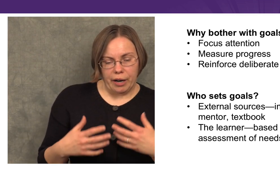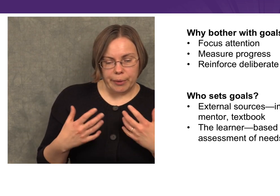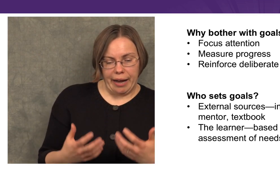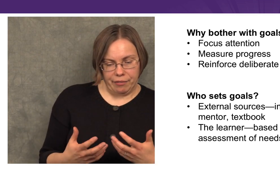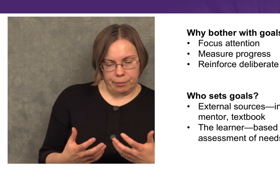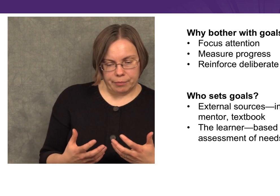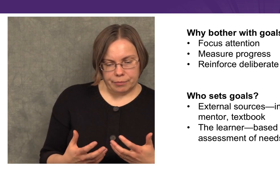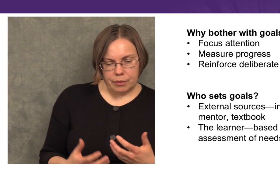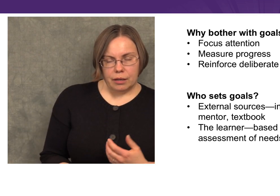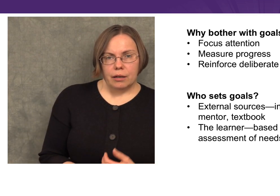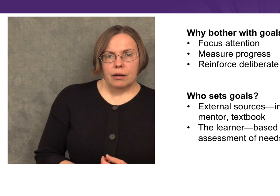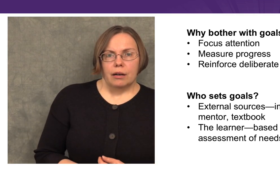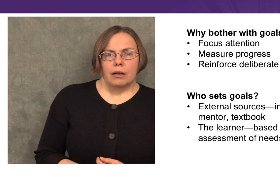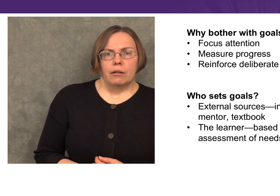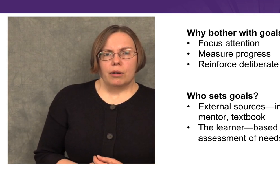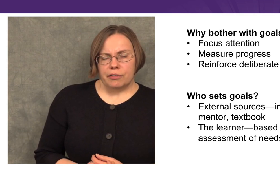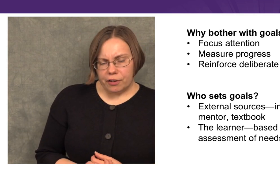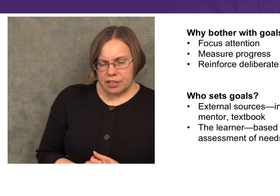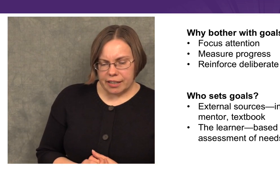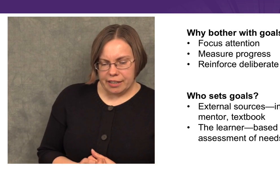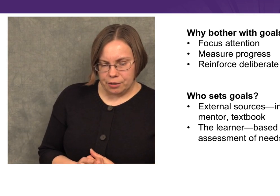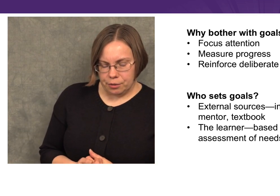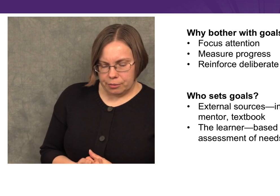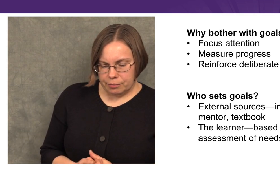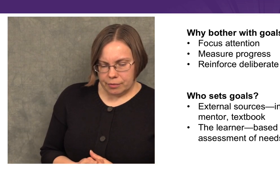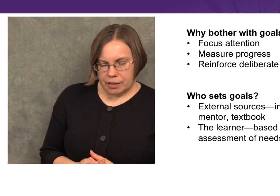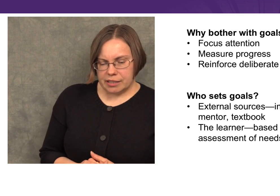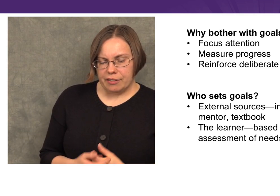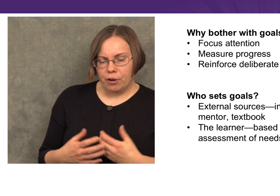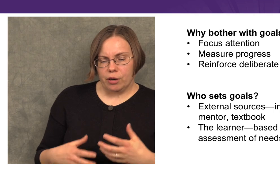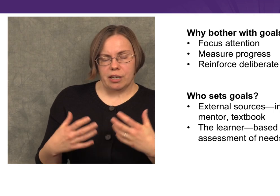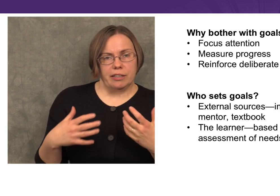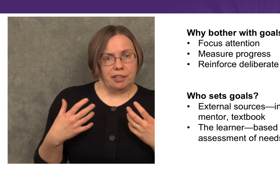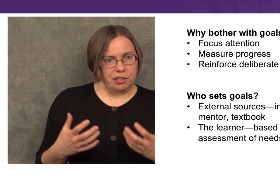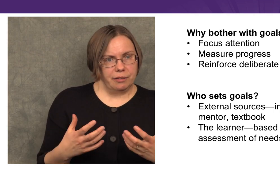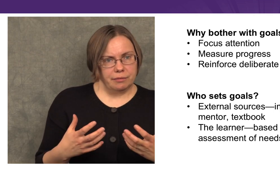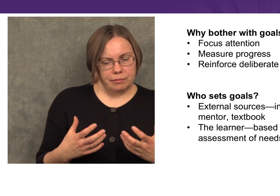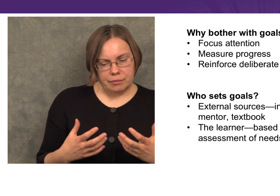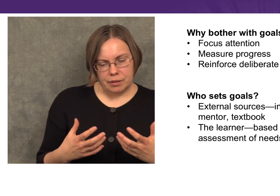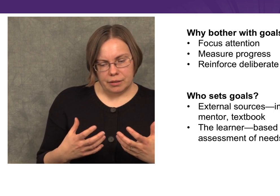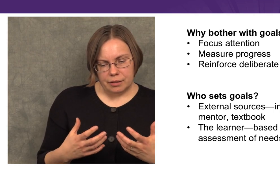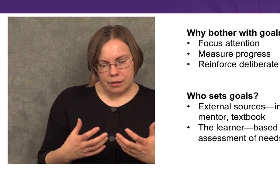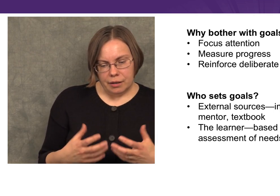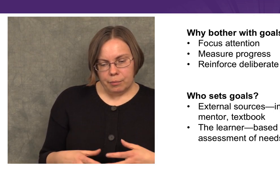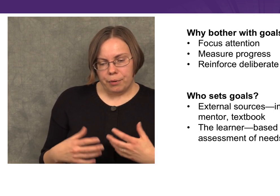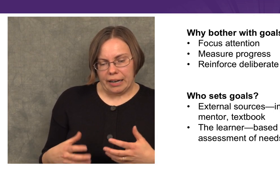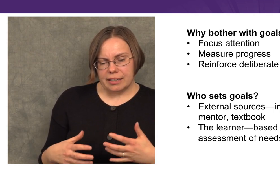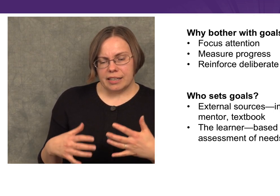Why have them? Well, the first thing they do is that they focus our attention.